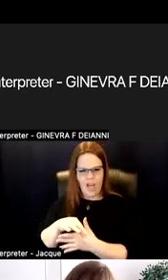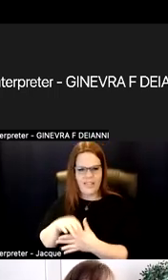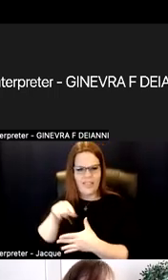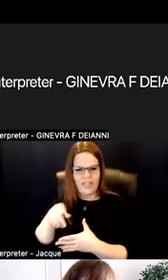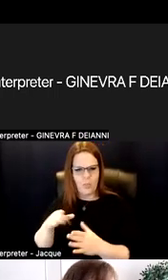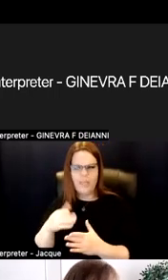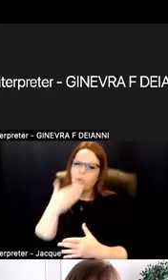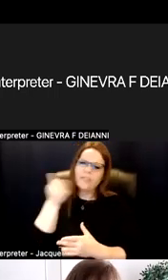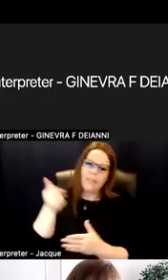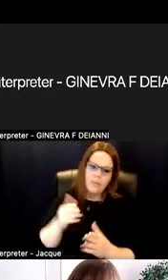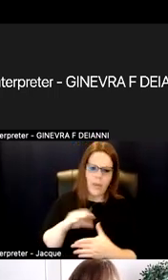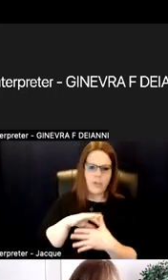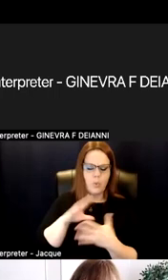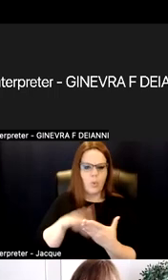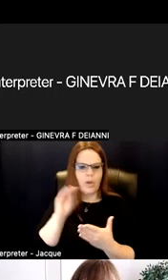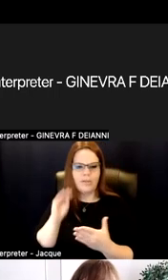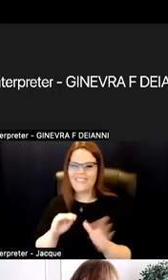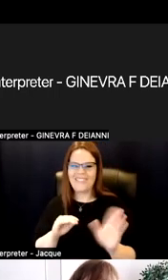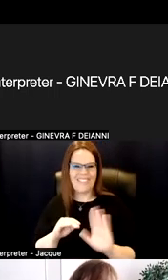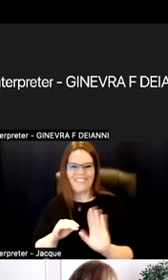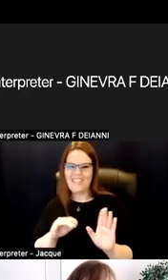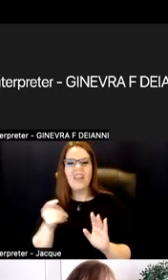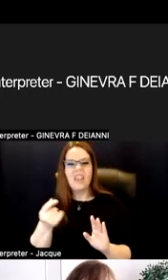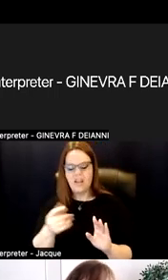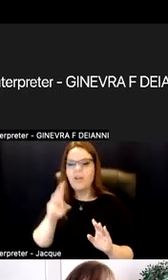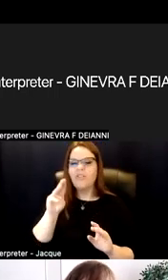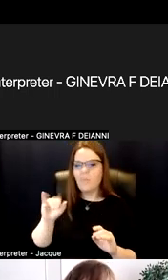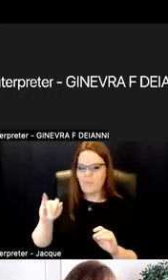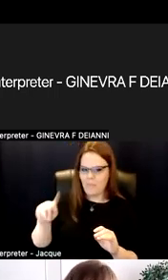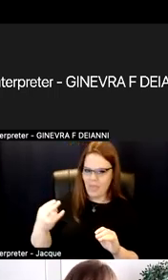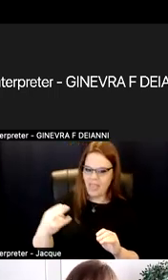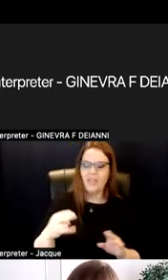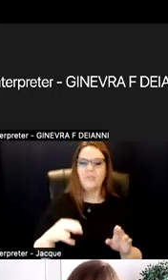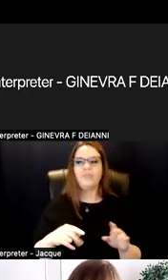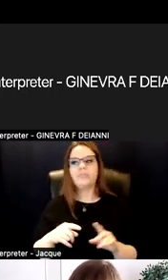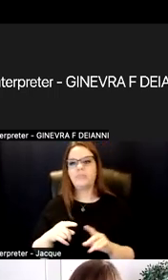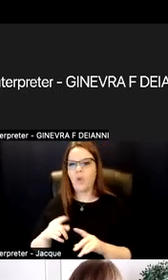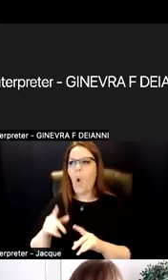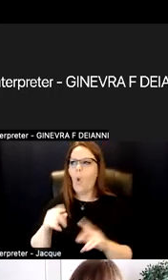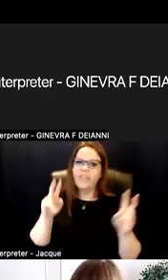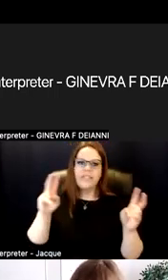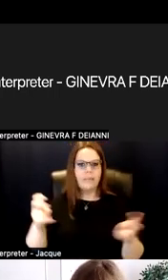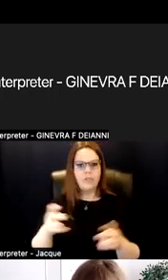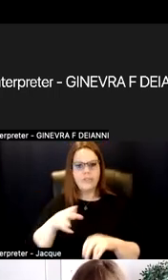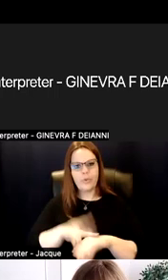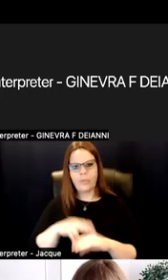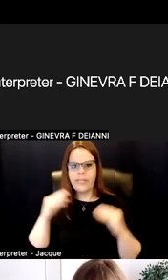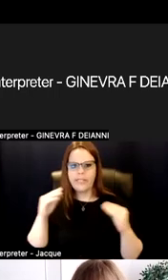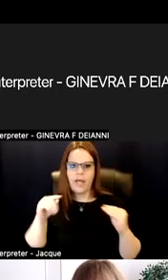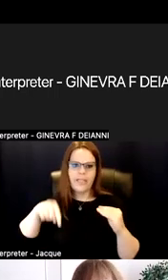Kind of breaking down that myth. Breaking down that myth this is how the subject is traditionally taught. So that's why I'll continue in that vein,